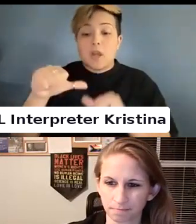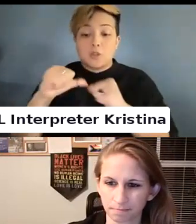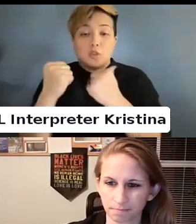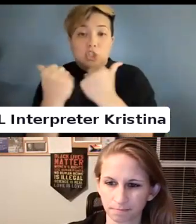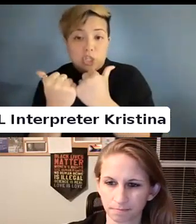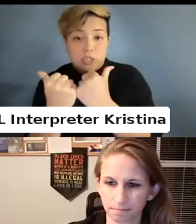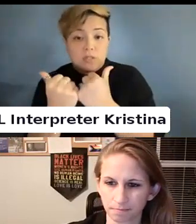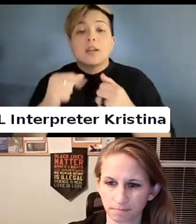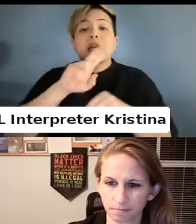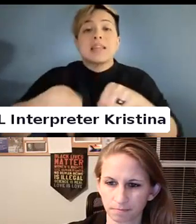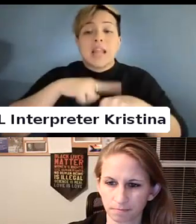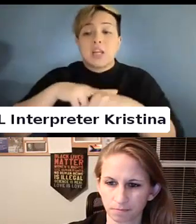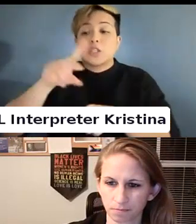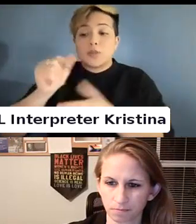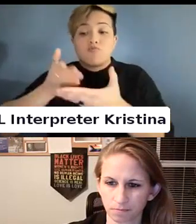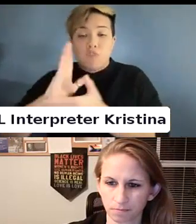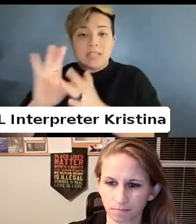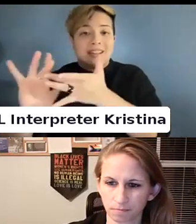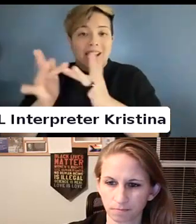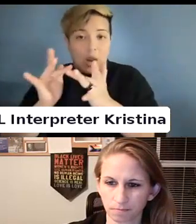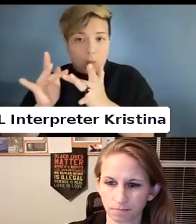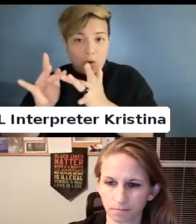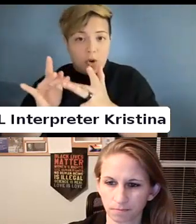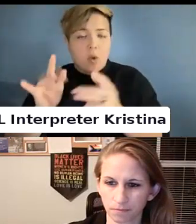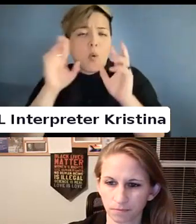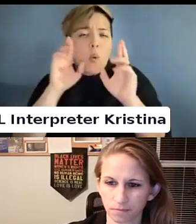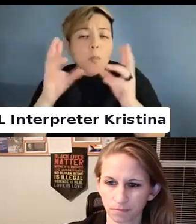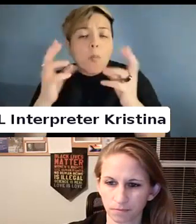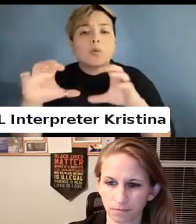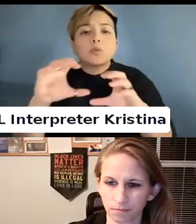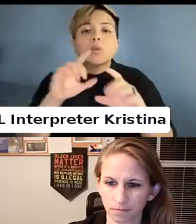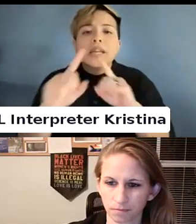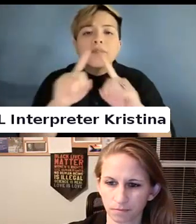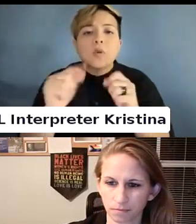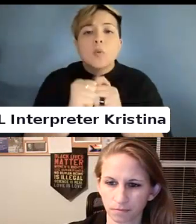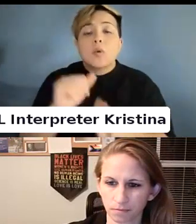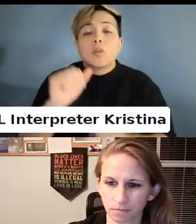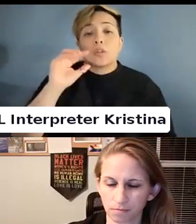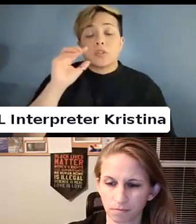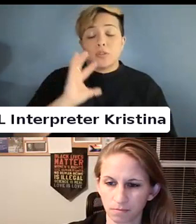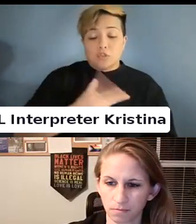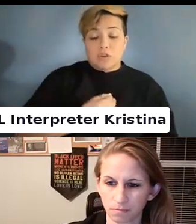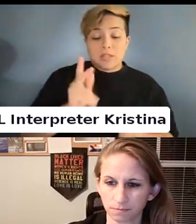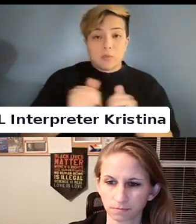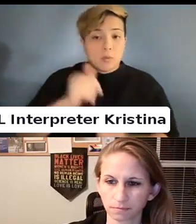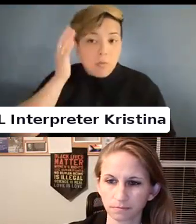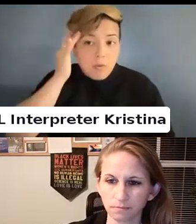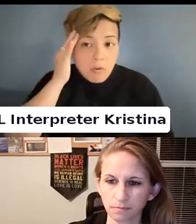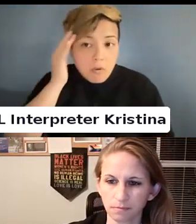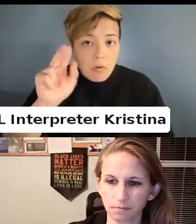The National Disability Rights Center is working with autism for a documentary short he is